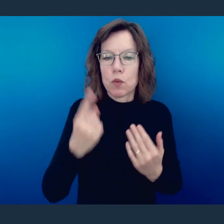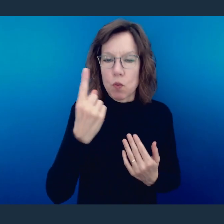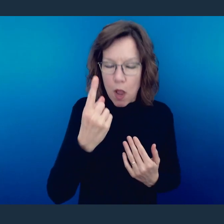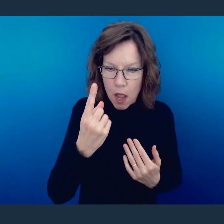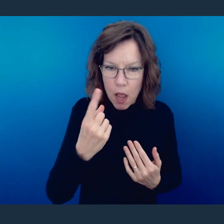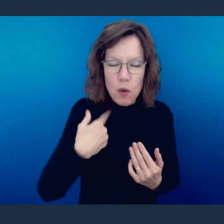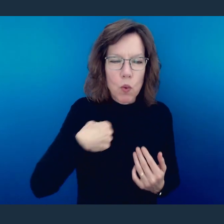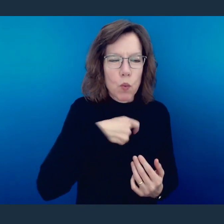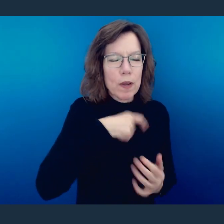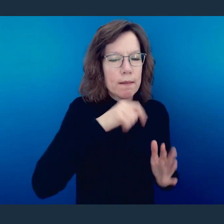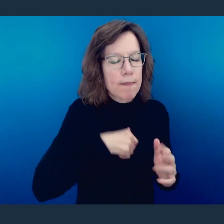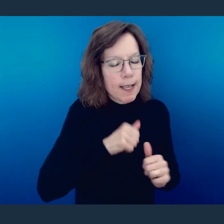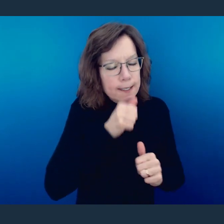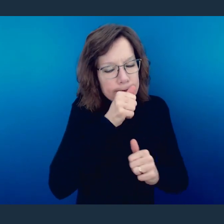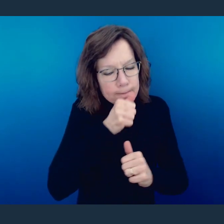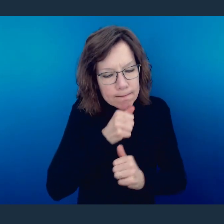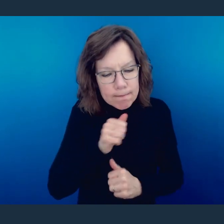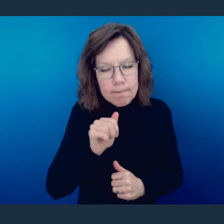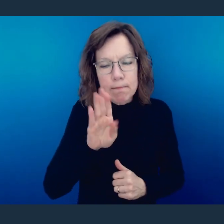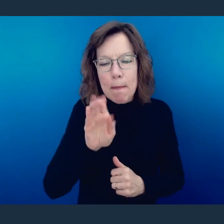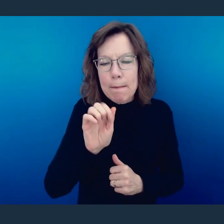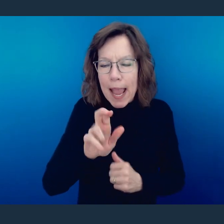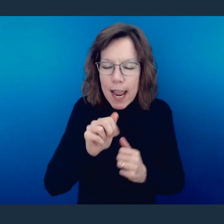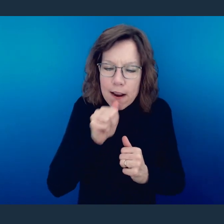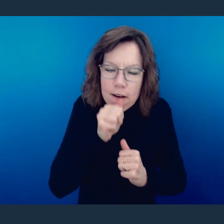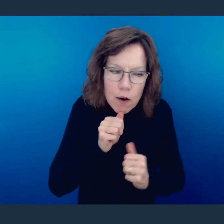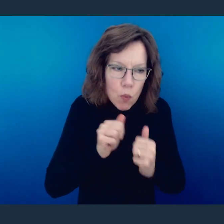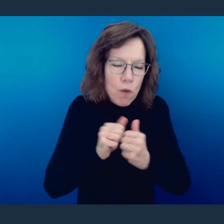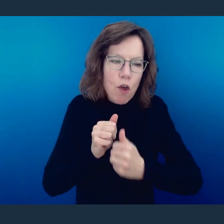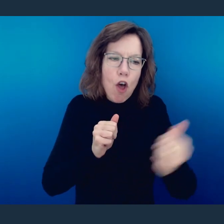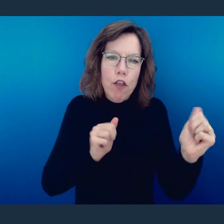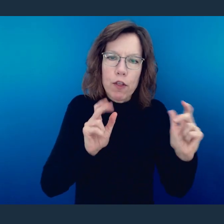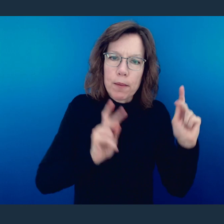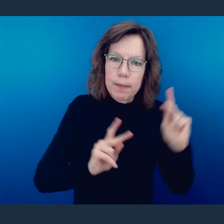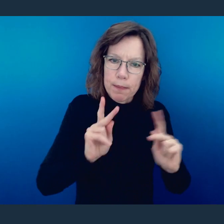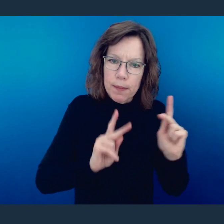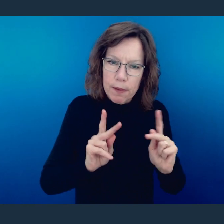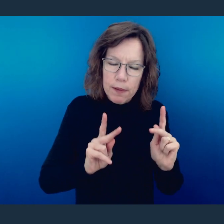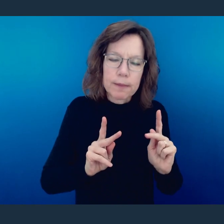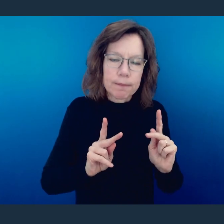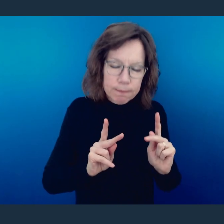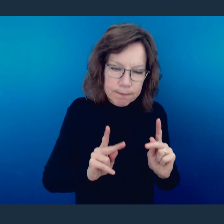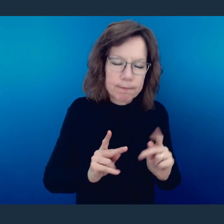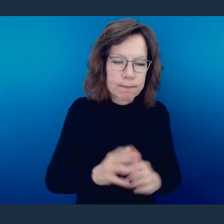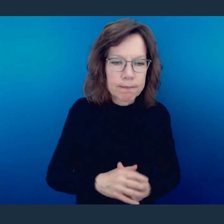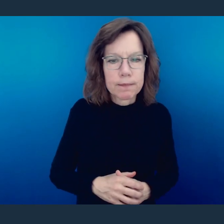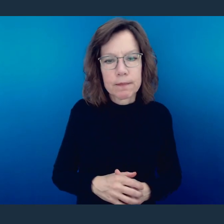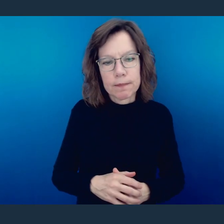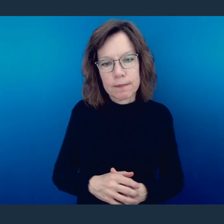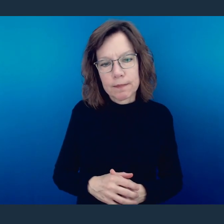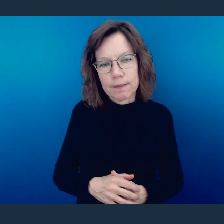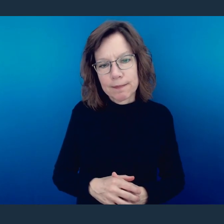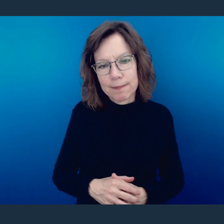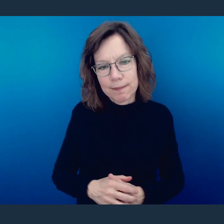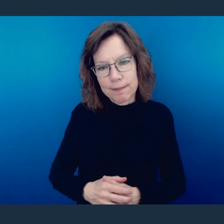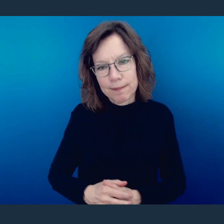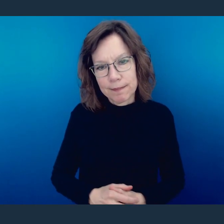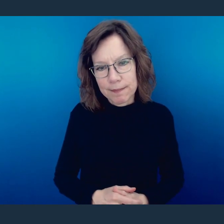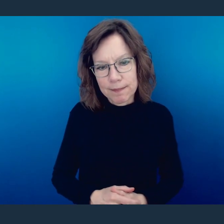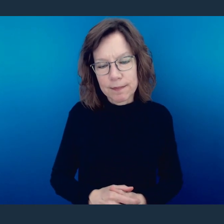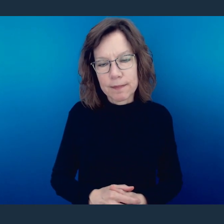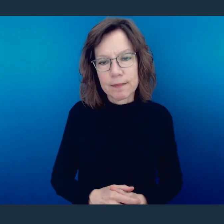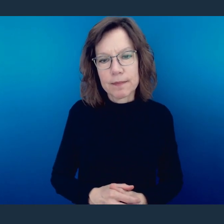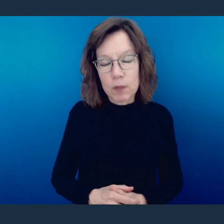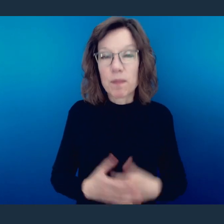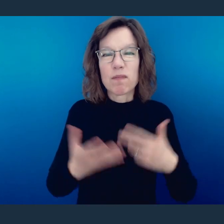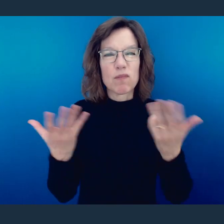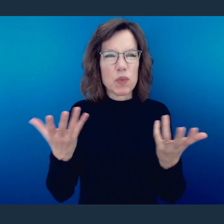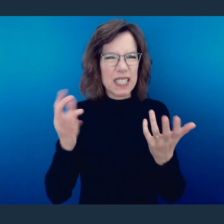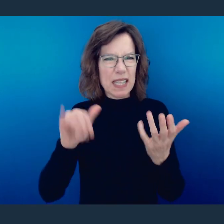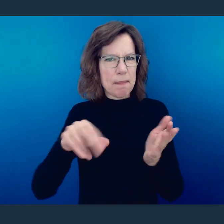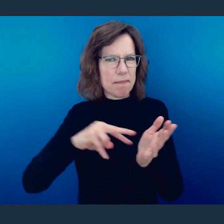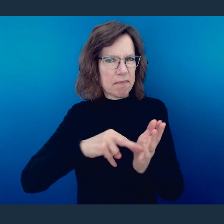we are to bear with one another. We're to bear with one another.